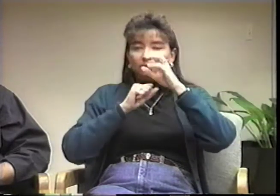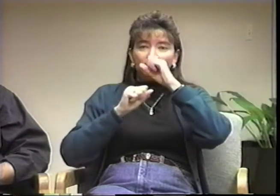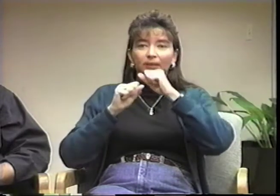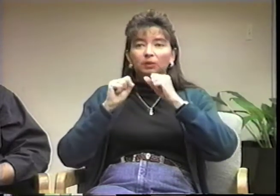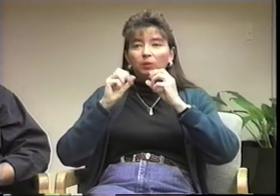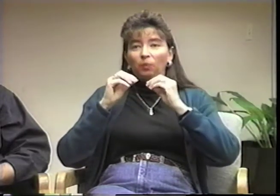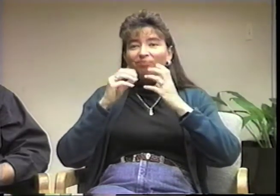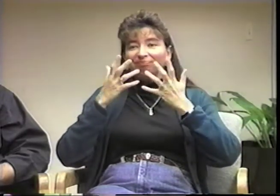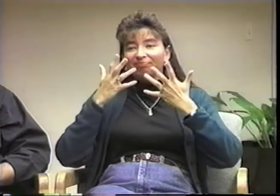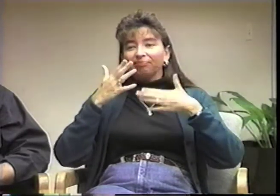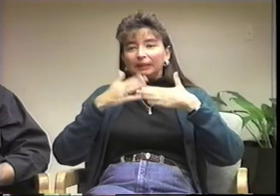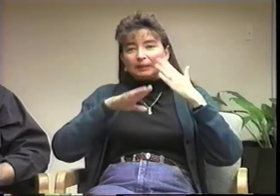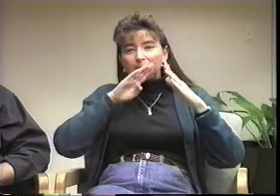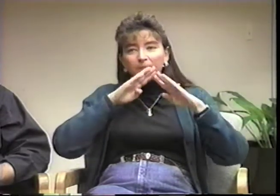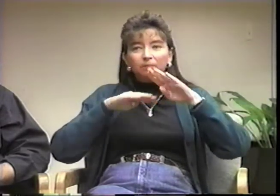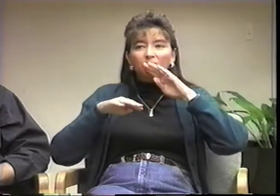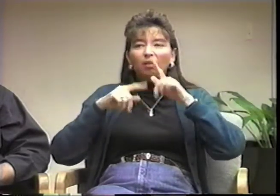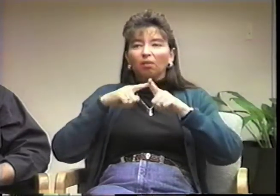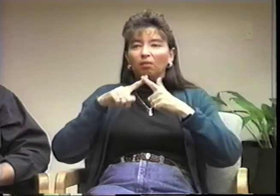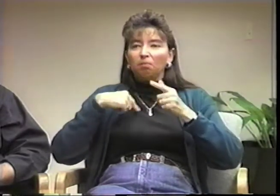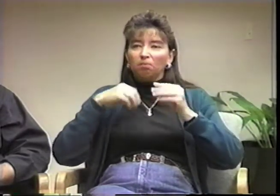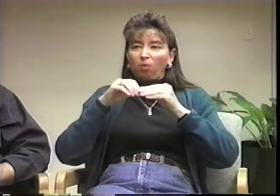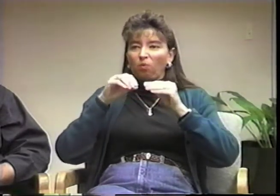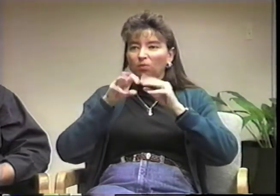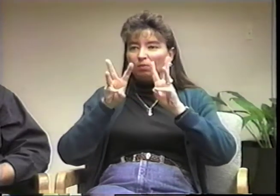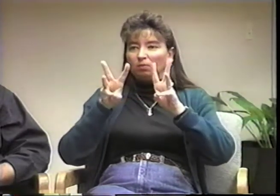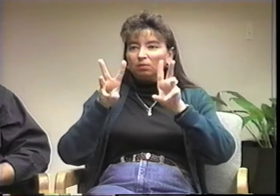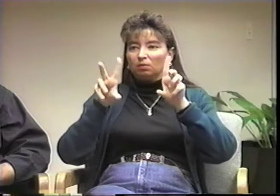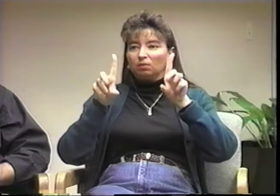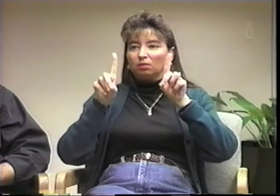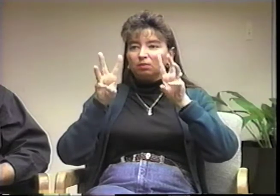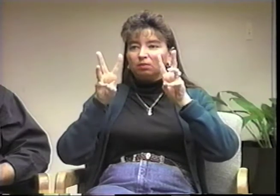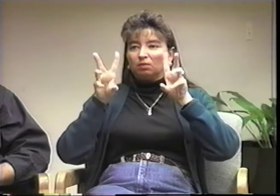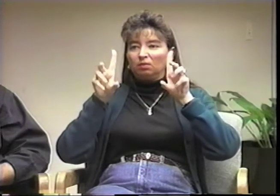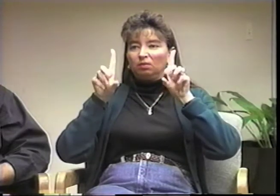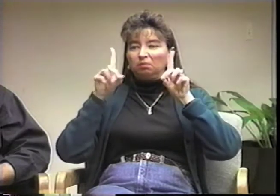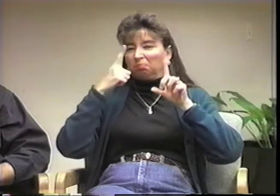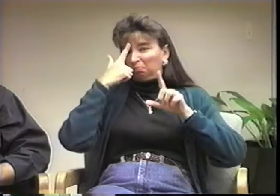I tend to miss a lot and it is very frustrating.